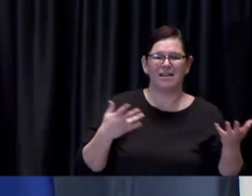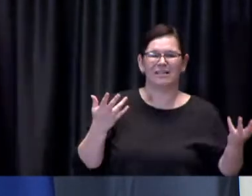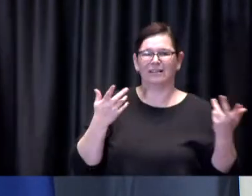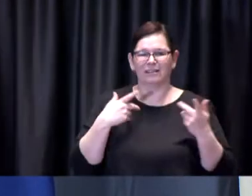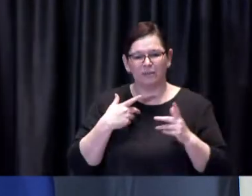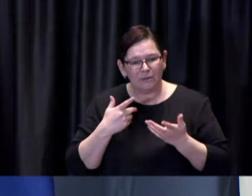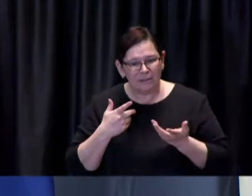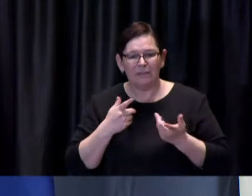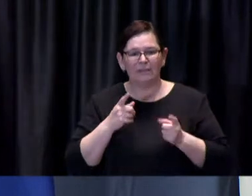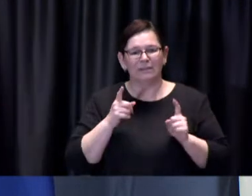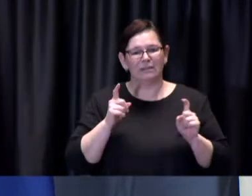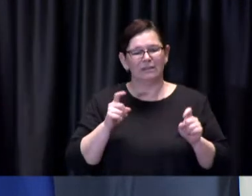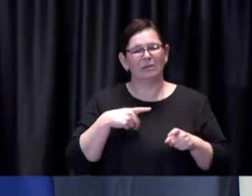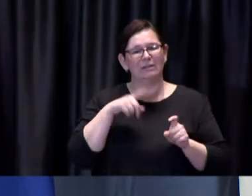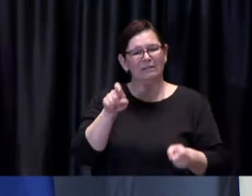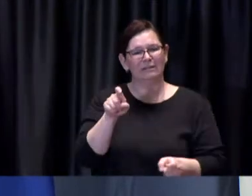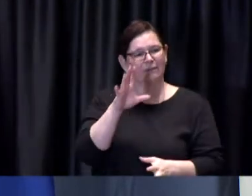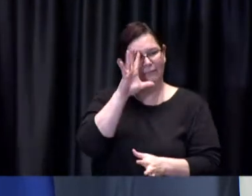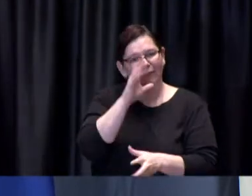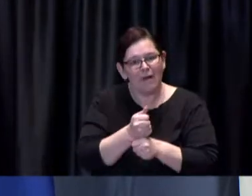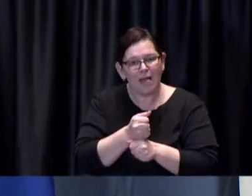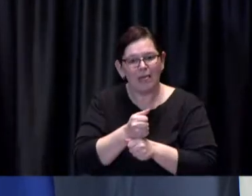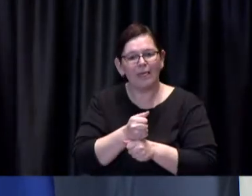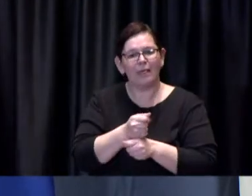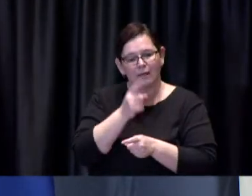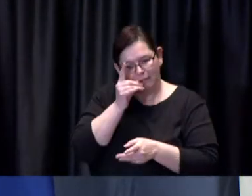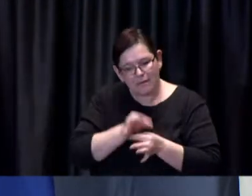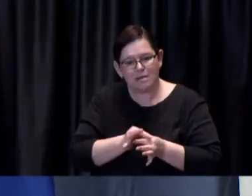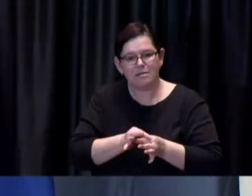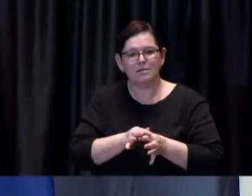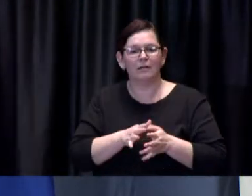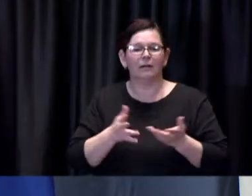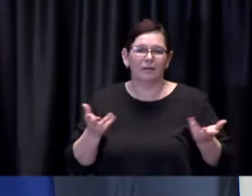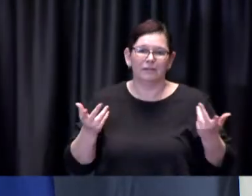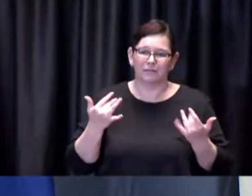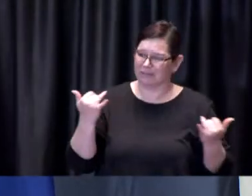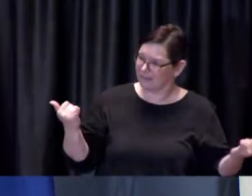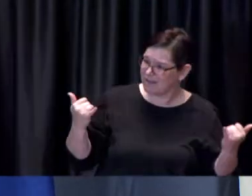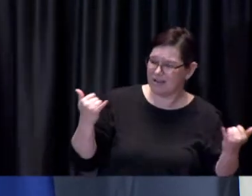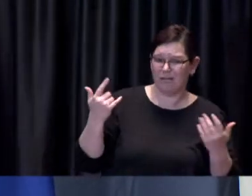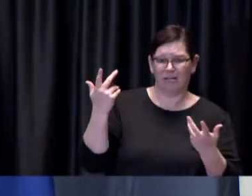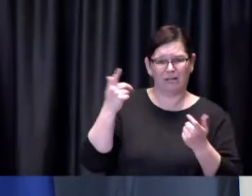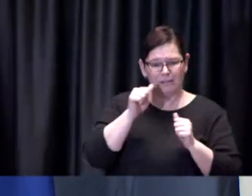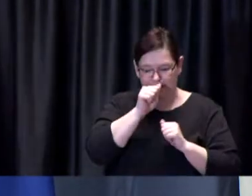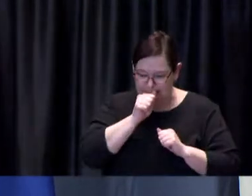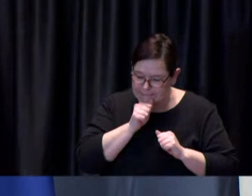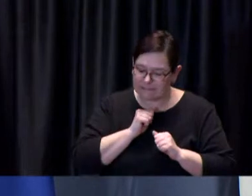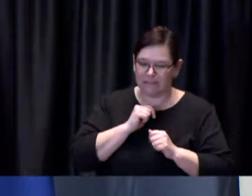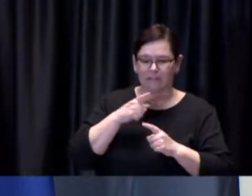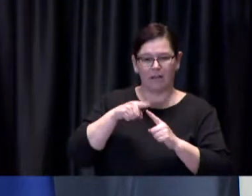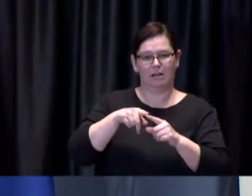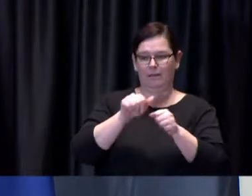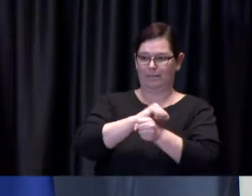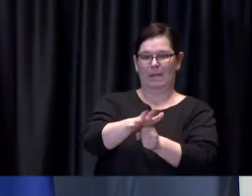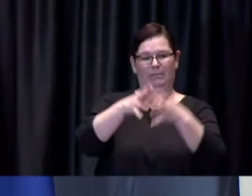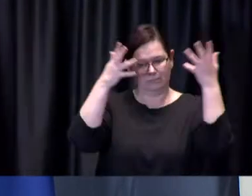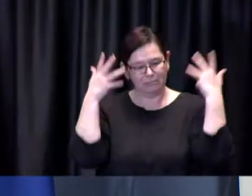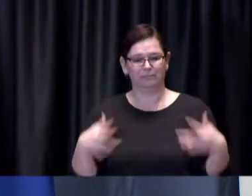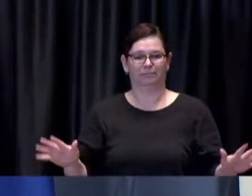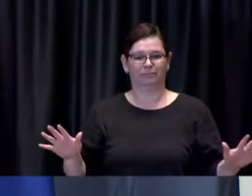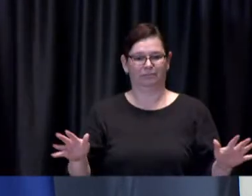who want to defeat this virus and it's very interesting and disconcerting that the case accounts are are pushing down to a lower